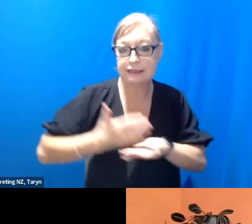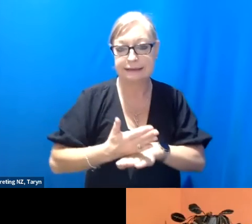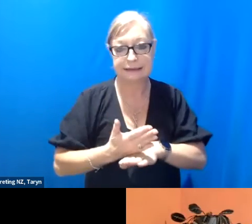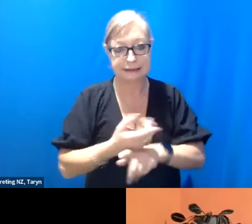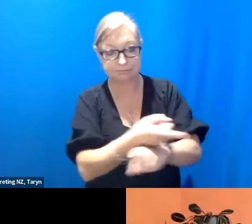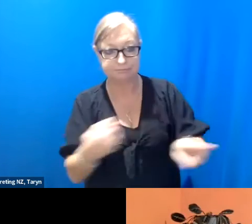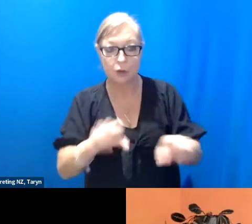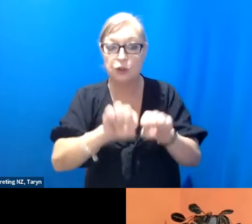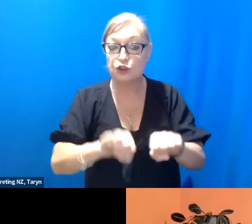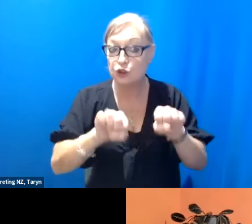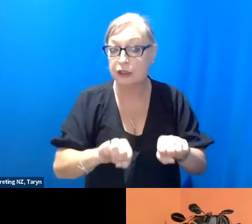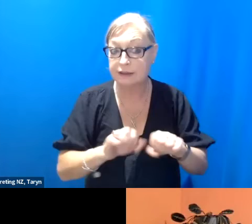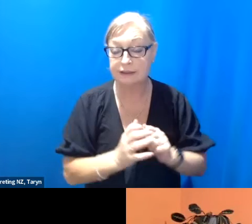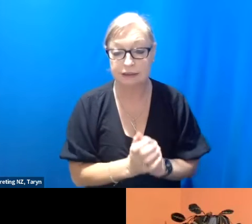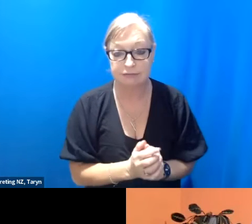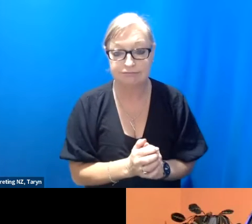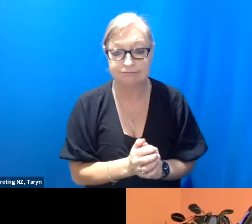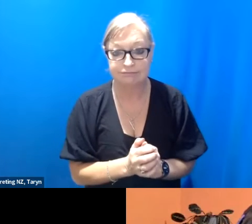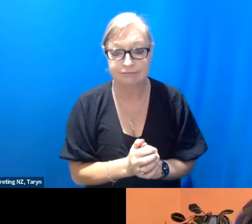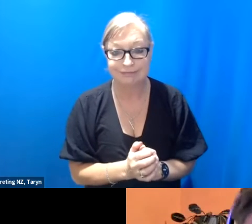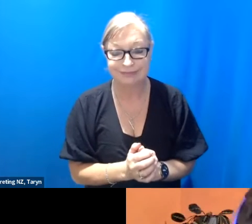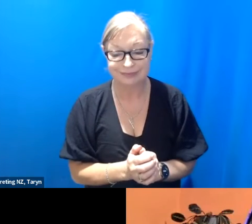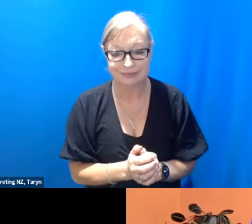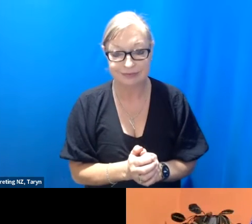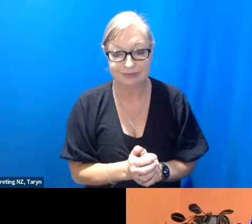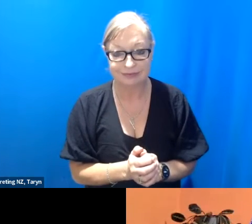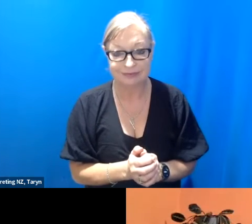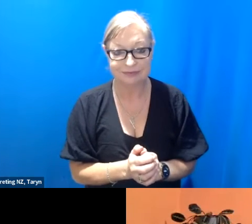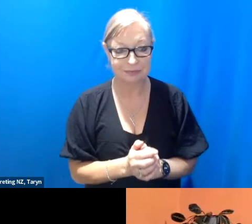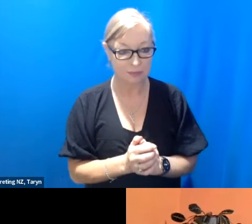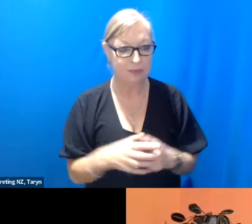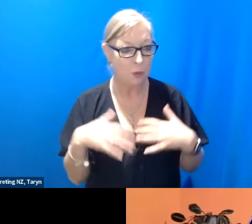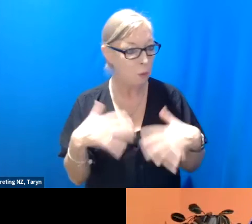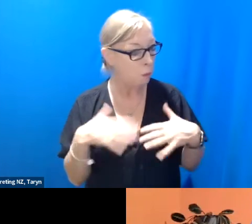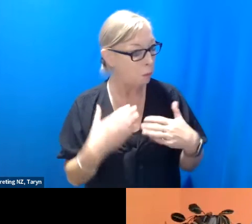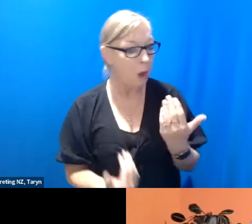And that’s quite, that is going to be a new thing for me to think how do I bring